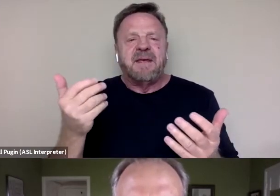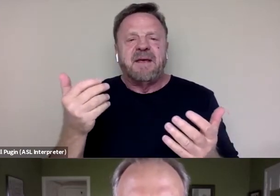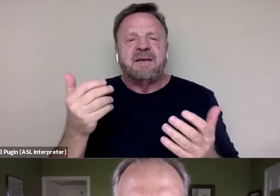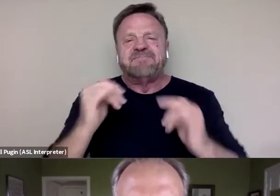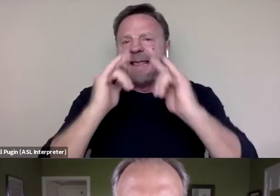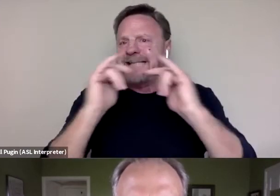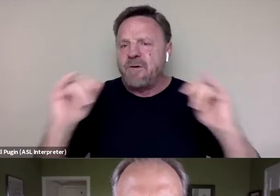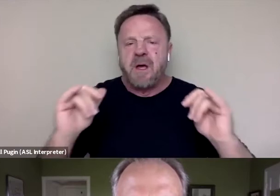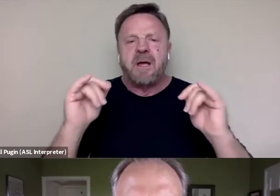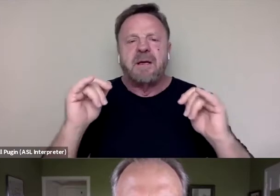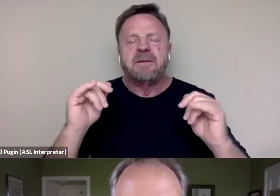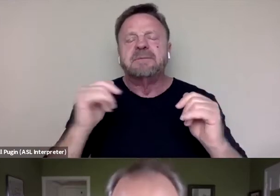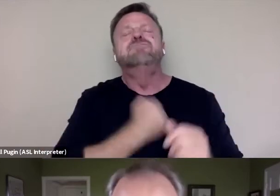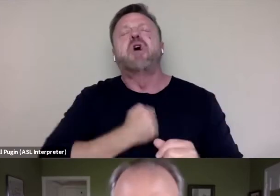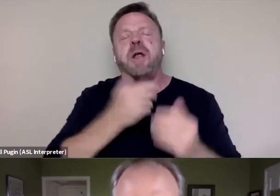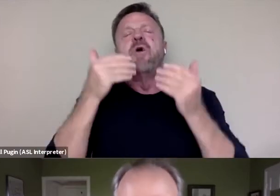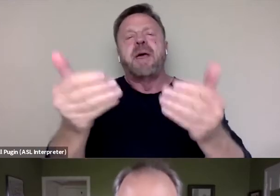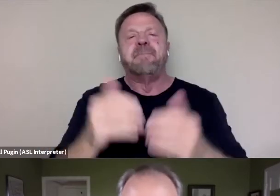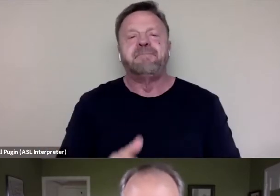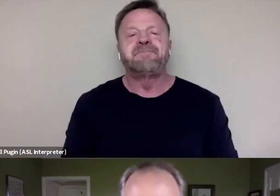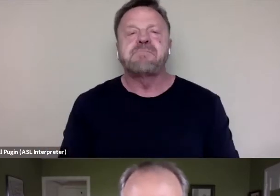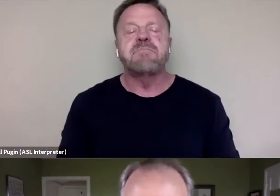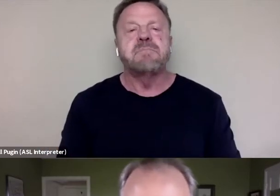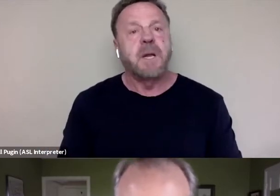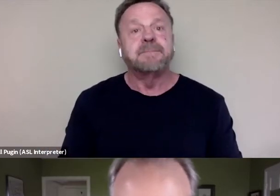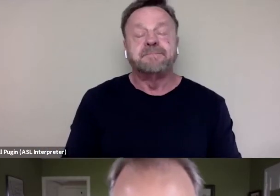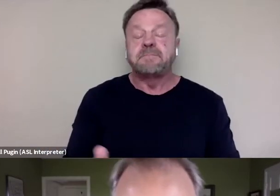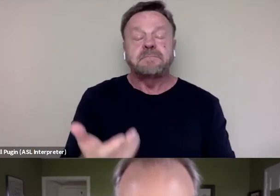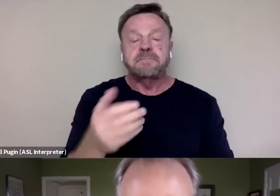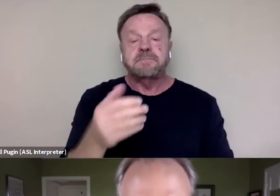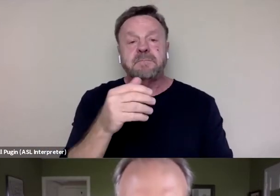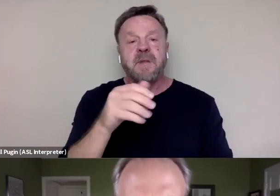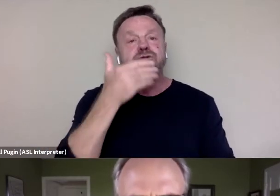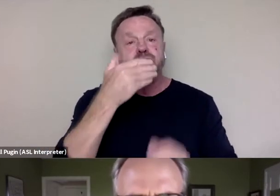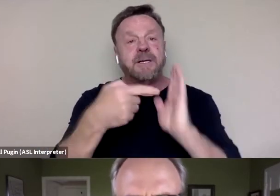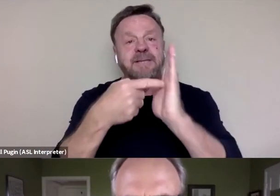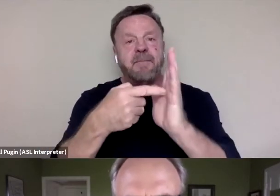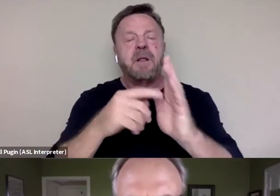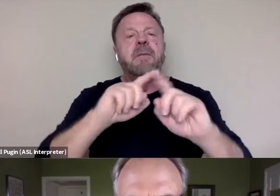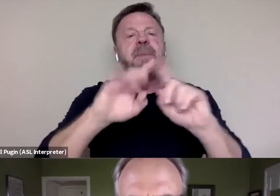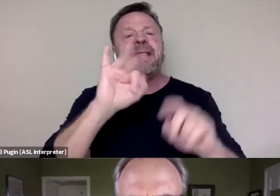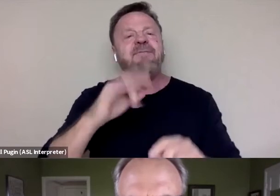But I'm sorry, go ahead. Sorry. No, no, no, that's a good example. But if you feel entitled